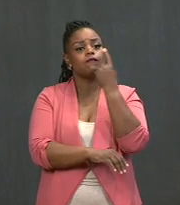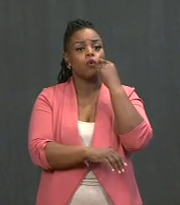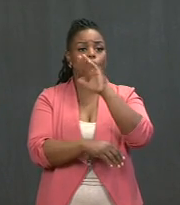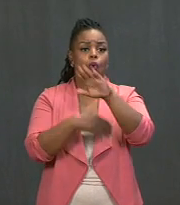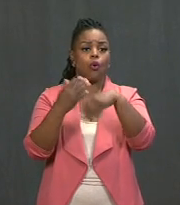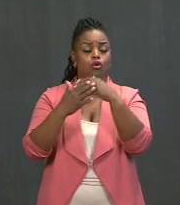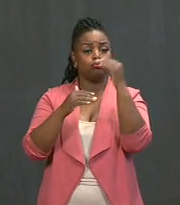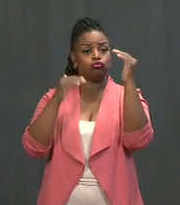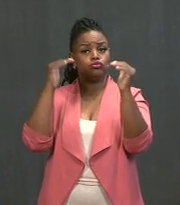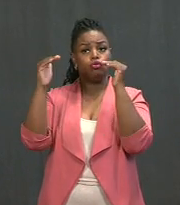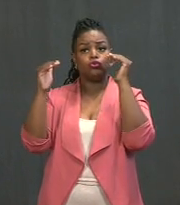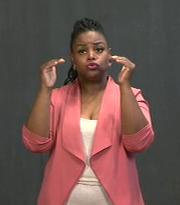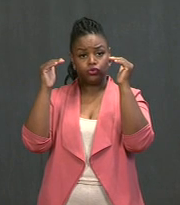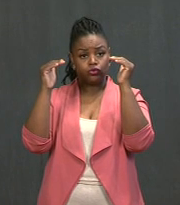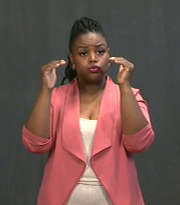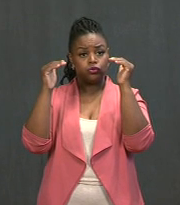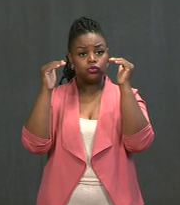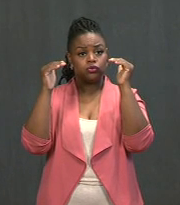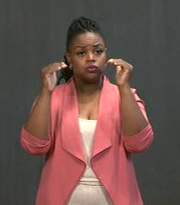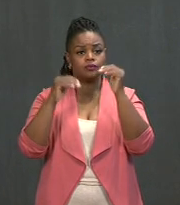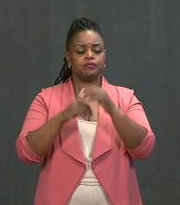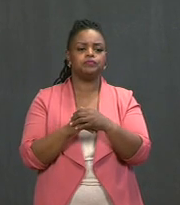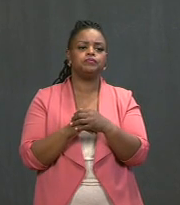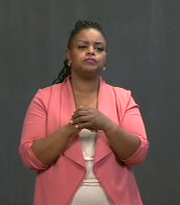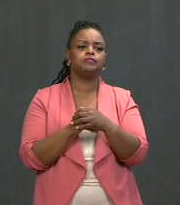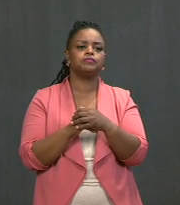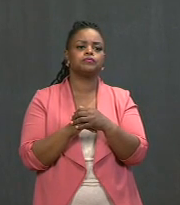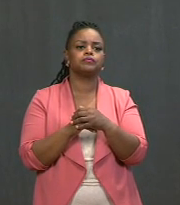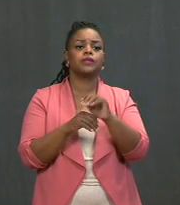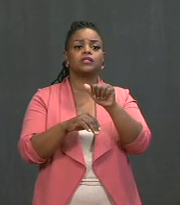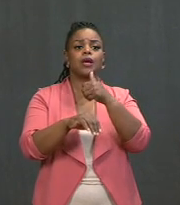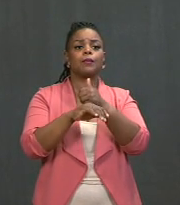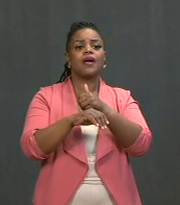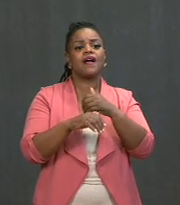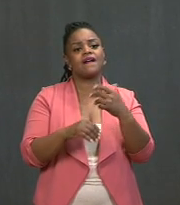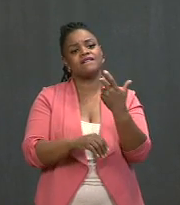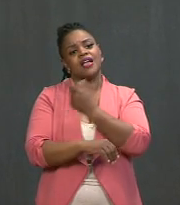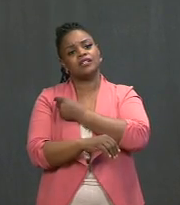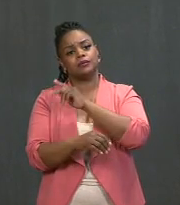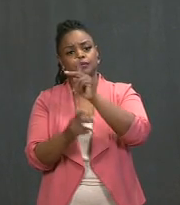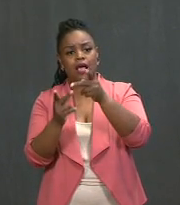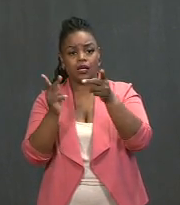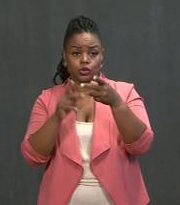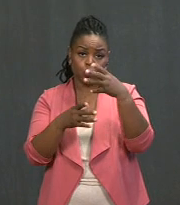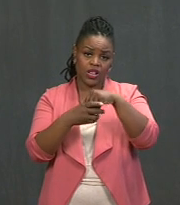and put a site within five miles of 90 percent of the public, we know there are many people